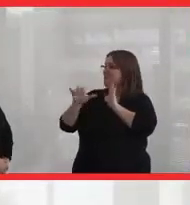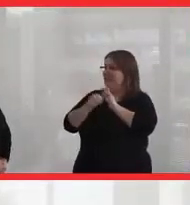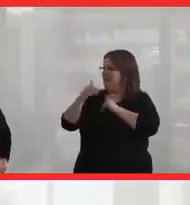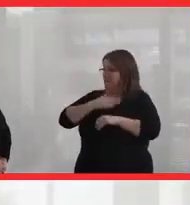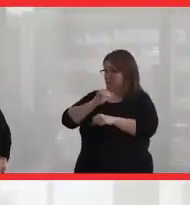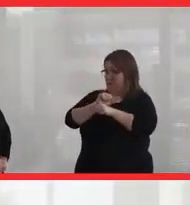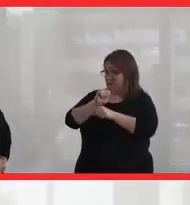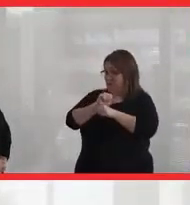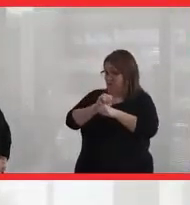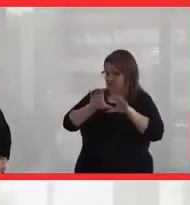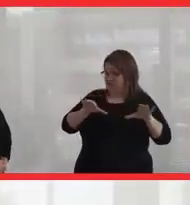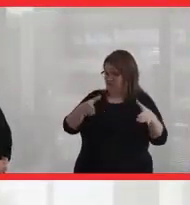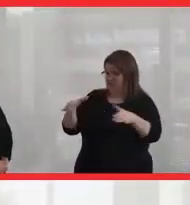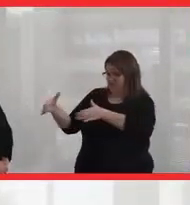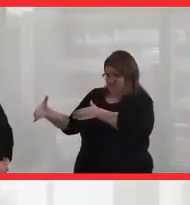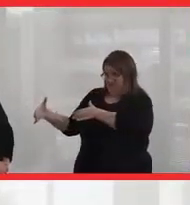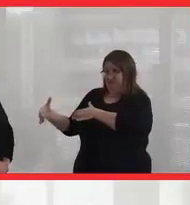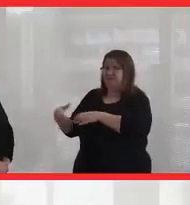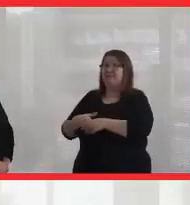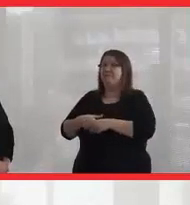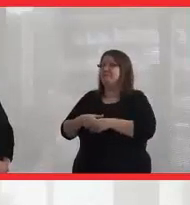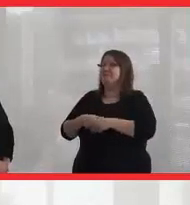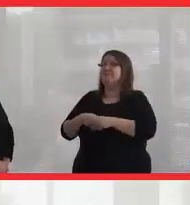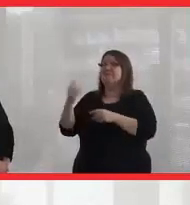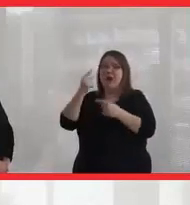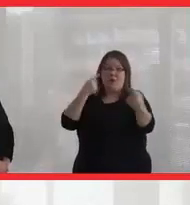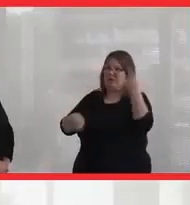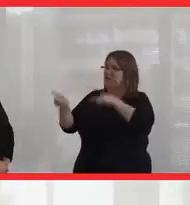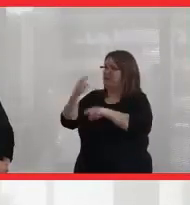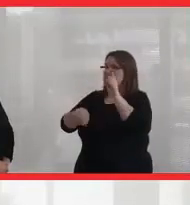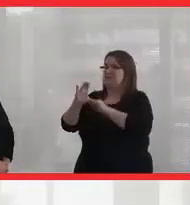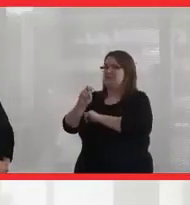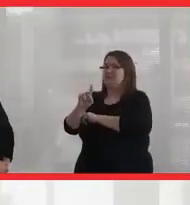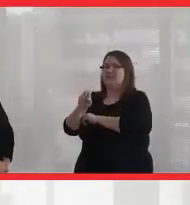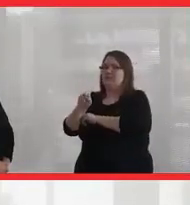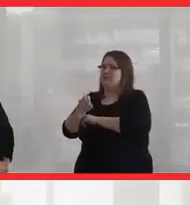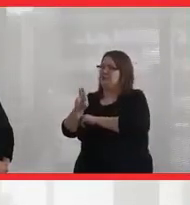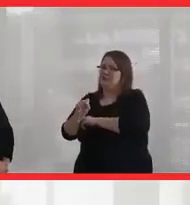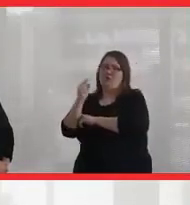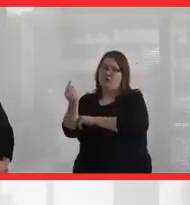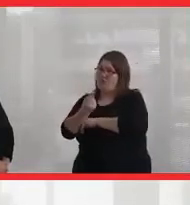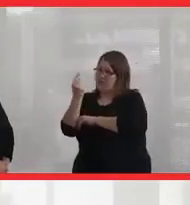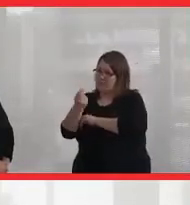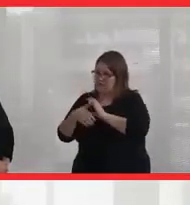done in any of the working groups that I work with, it's always by consensus. I guess it's important for people